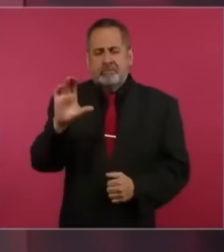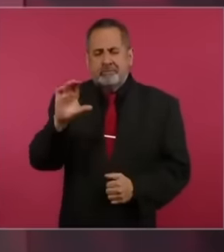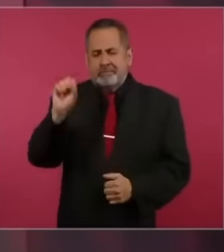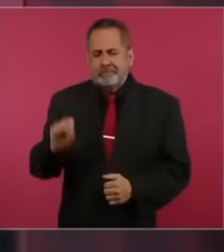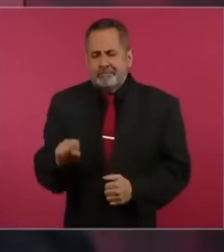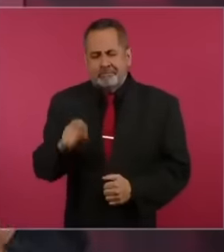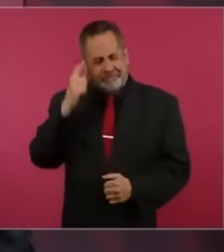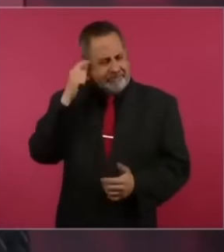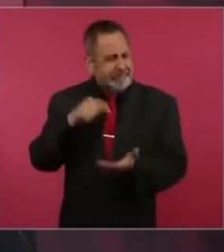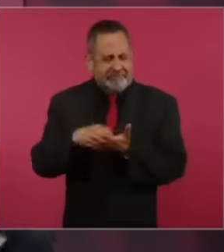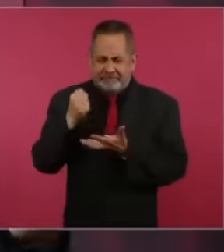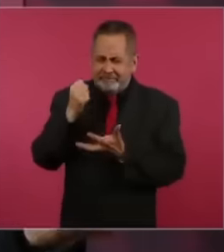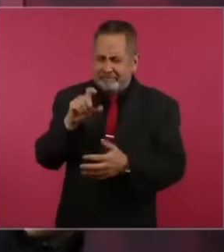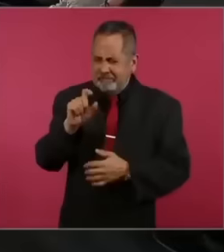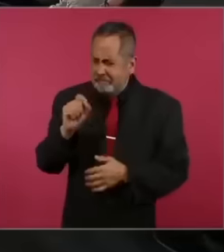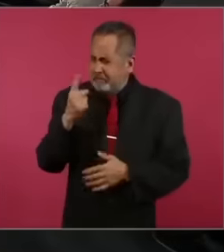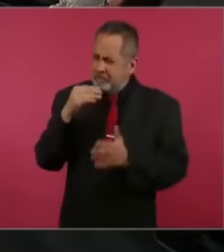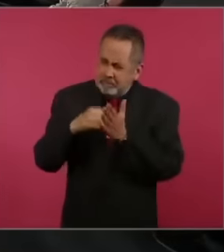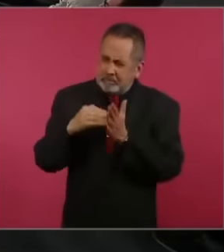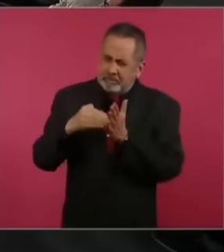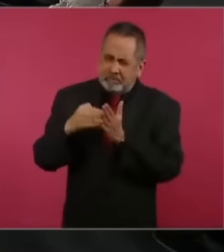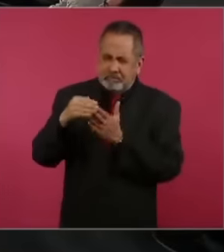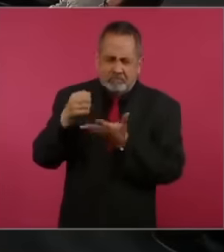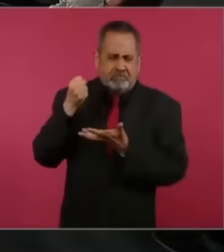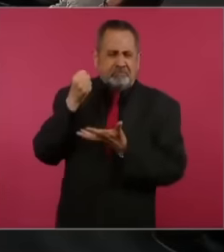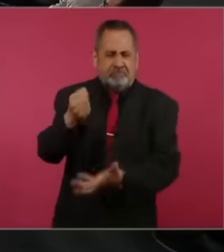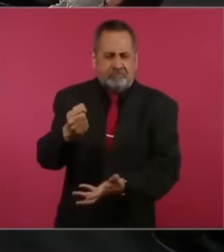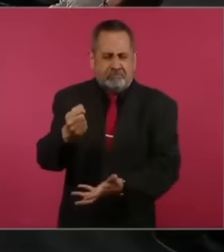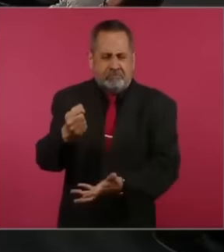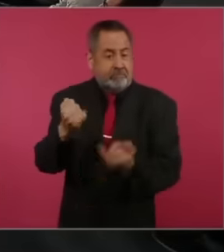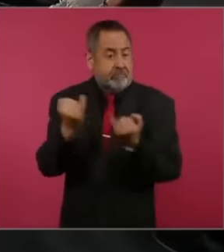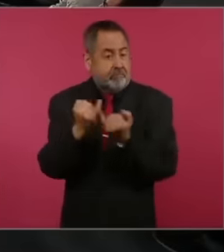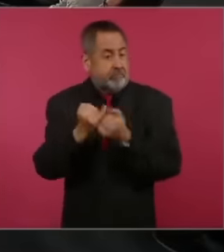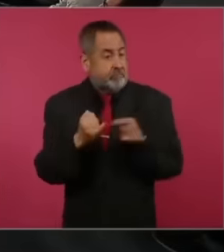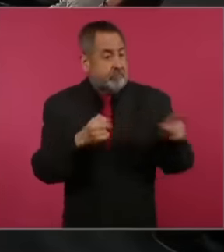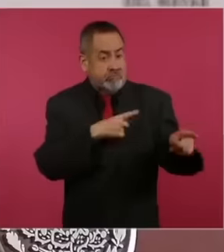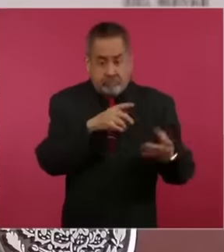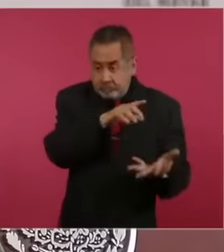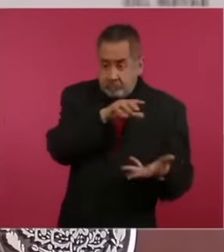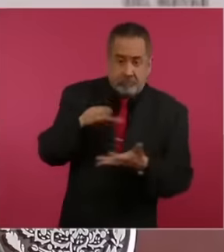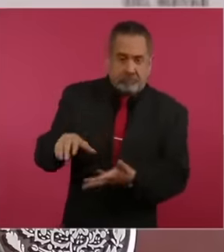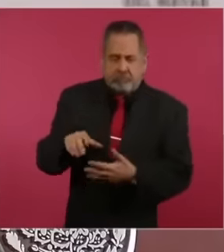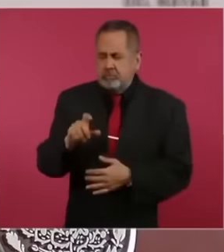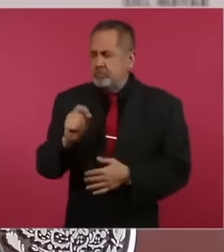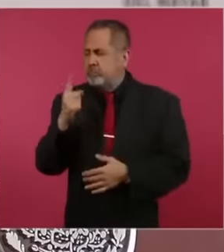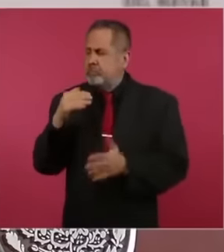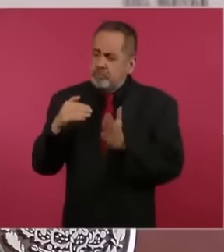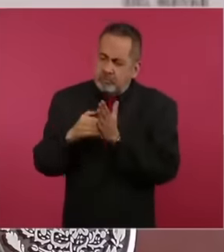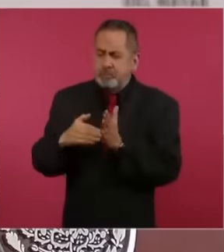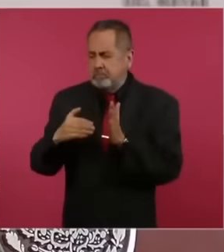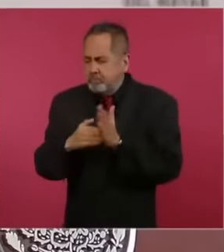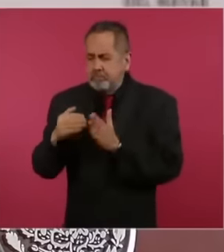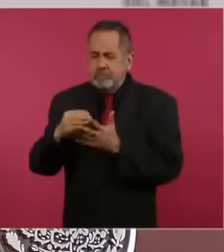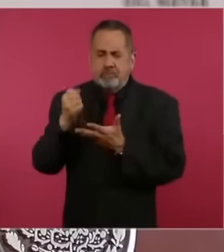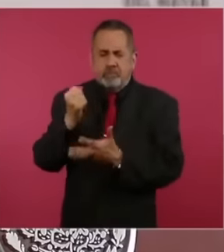has 21 billion, this 21 billion a year